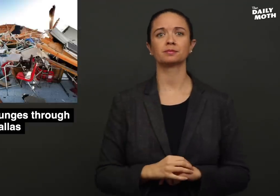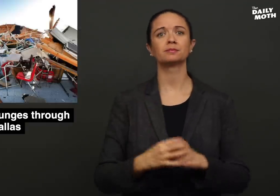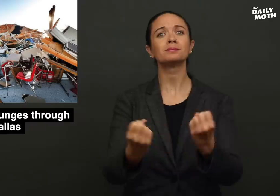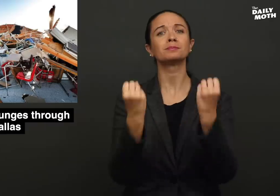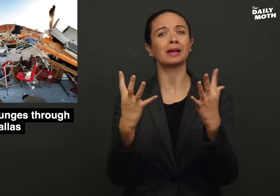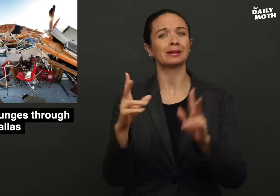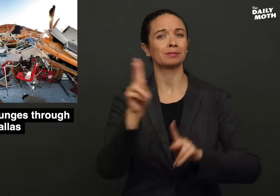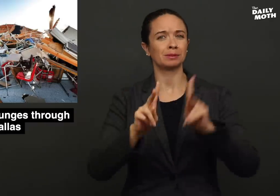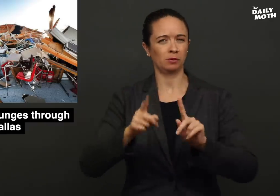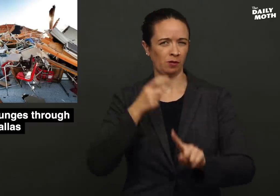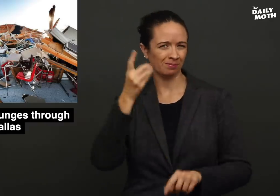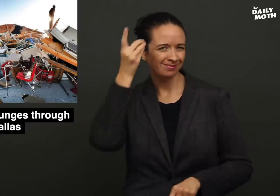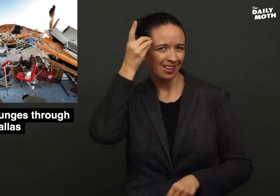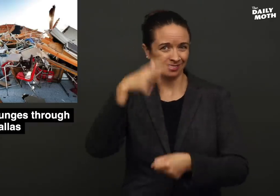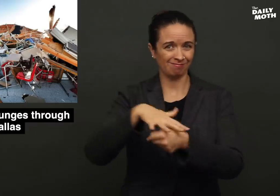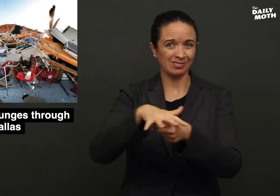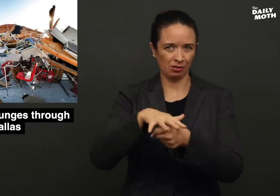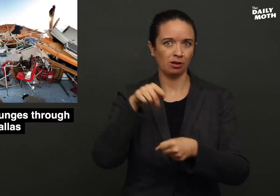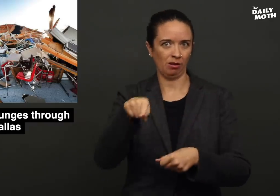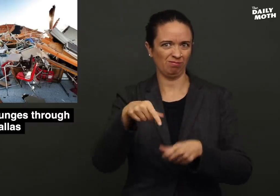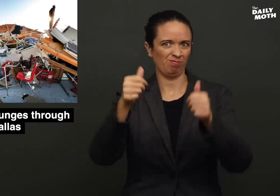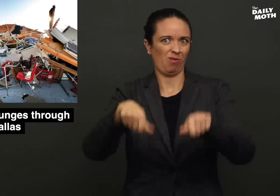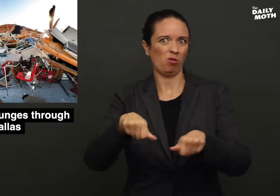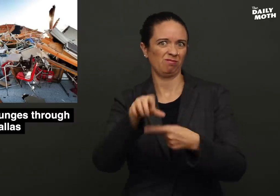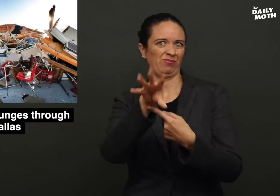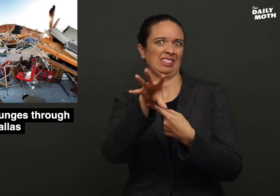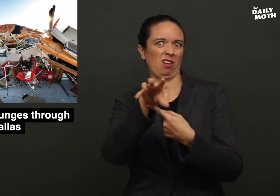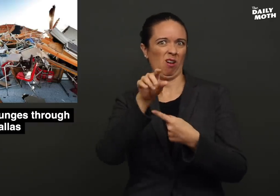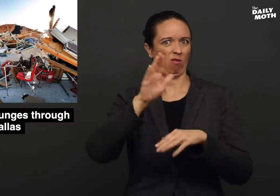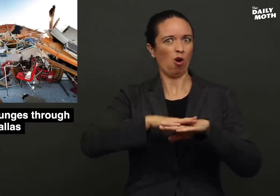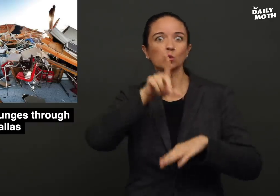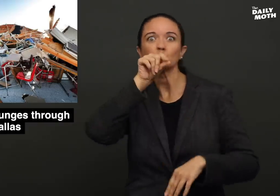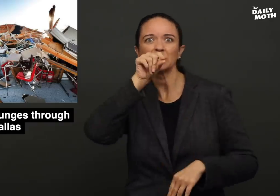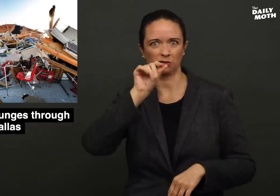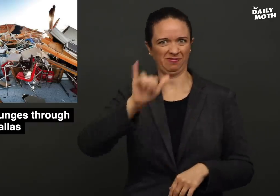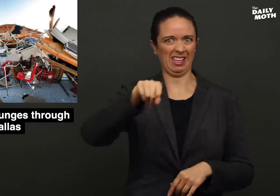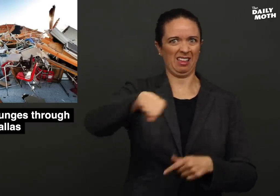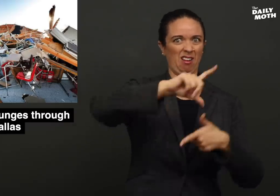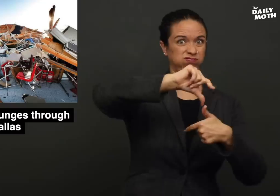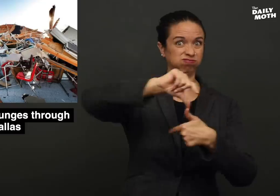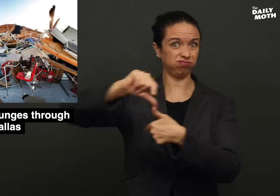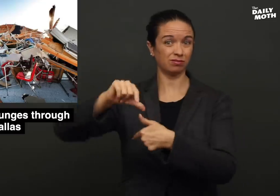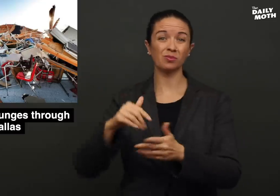Many people from the Dallas area posted videos on twitter of the tornado.